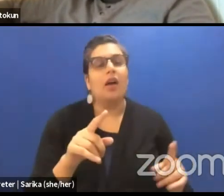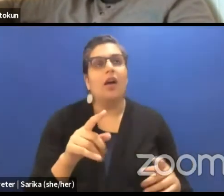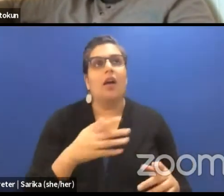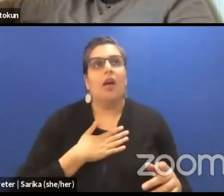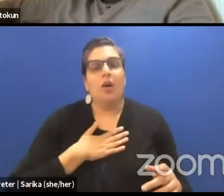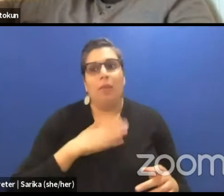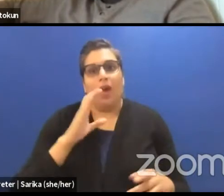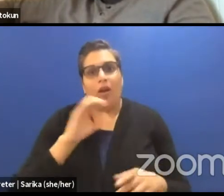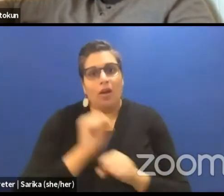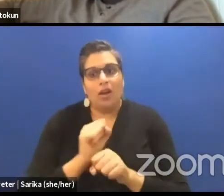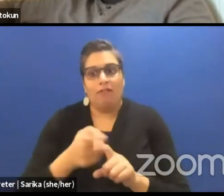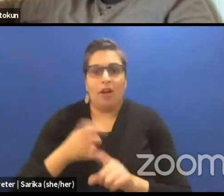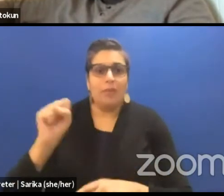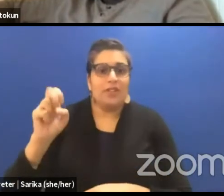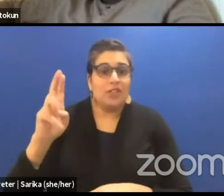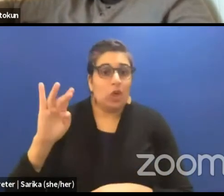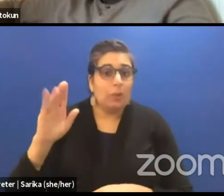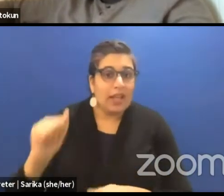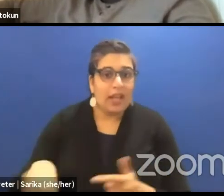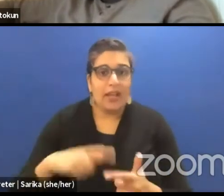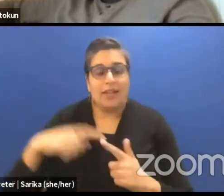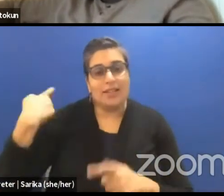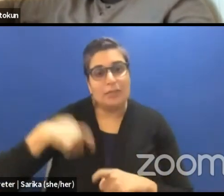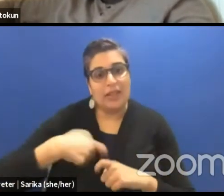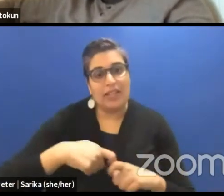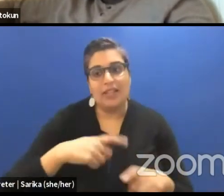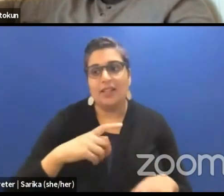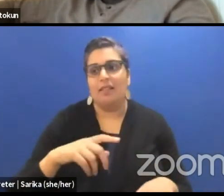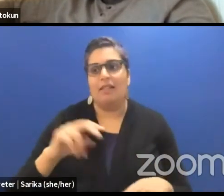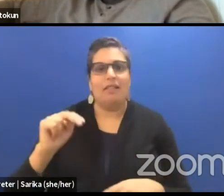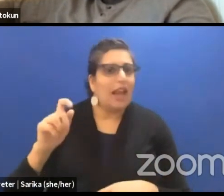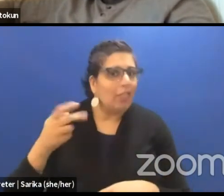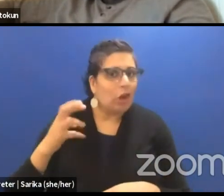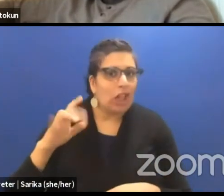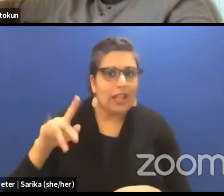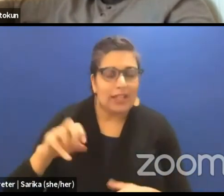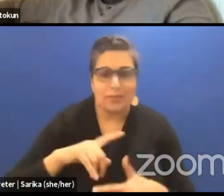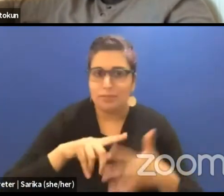their work was just dance without any word that comes before it. It's not called Serbian or Spanish or Catalan dance,